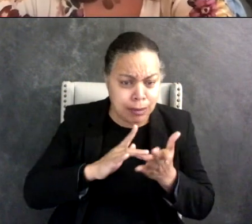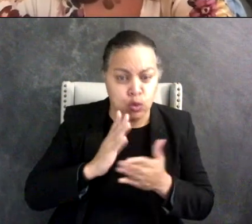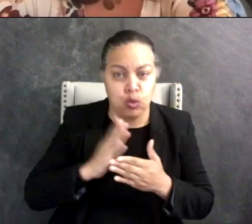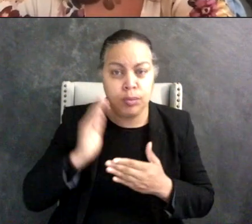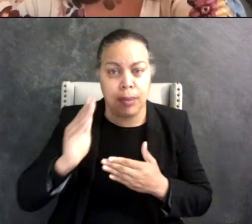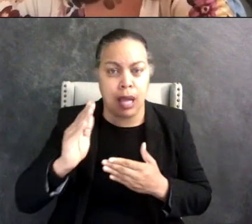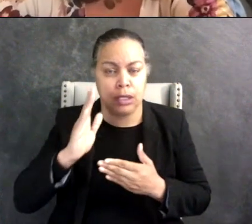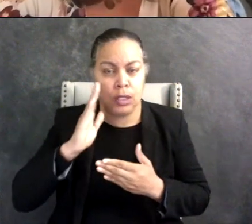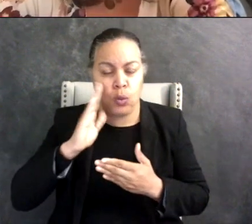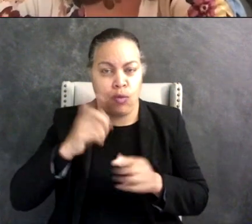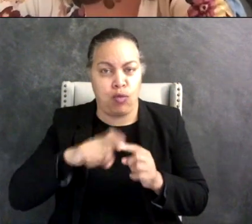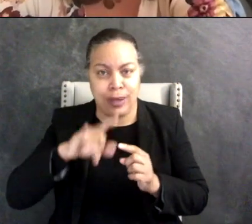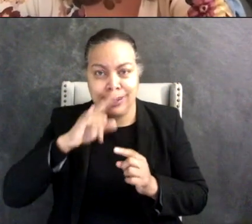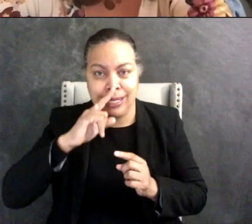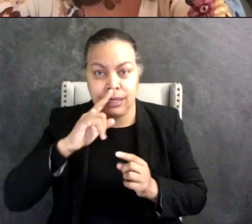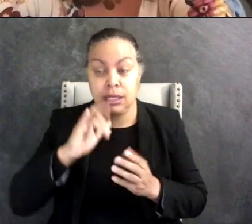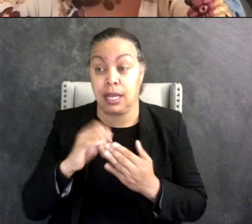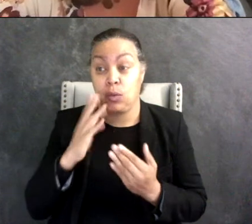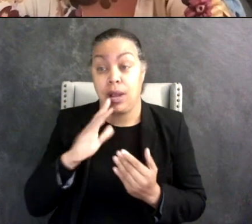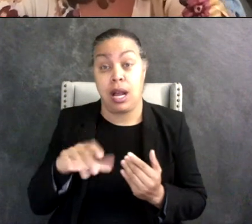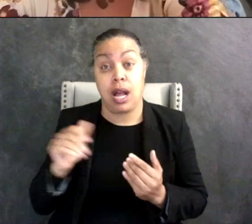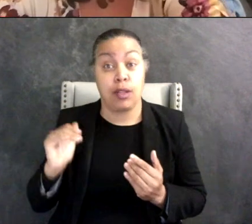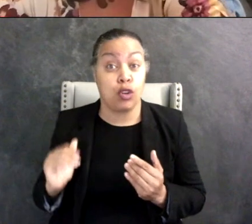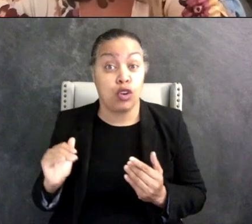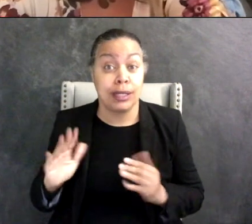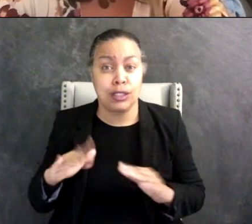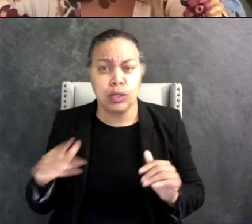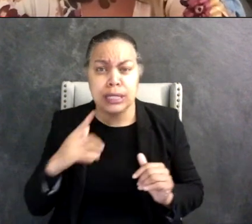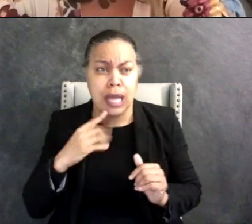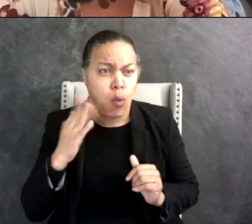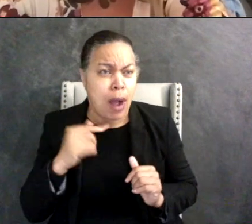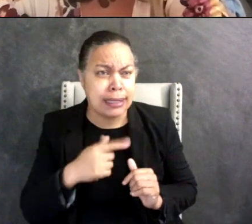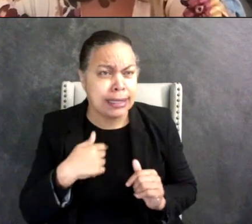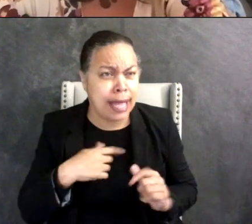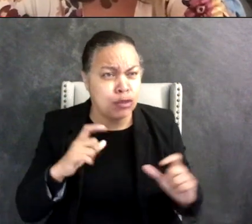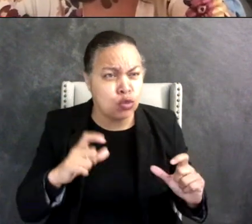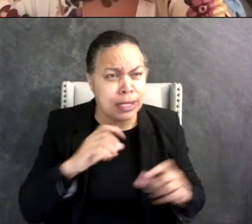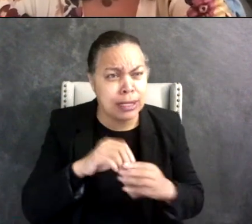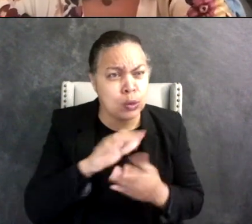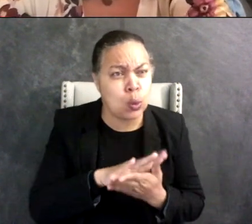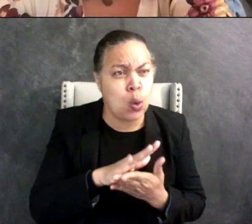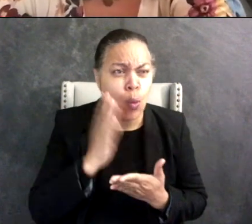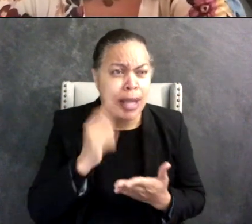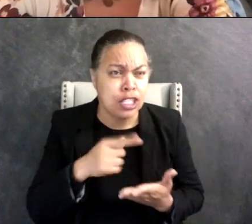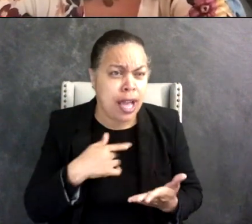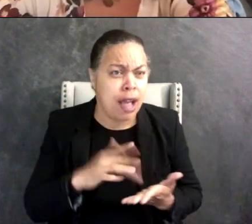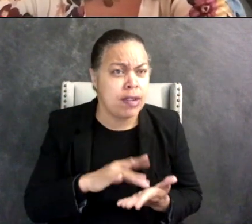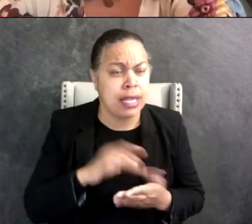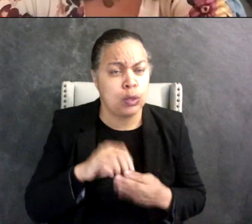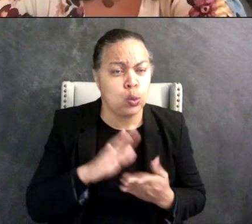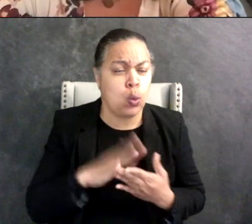other small children have been like, why does she have a screen with her at school? Or you know and